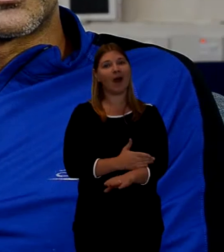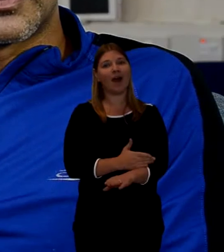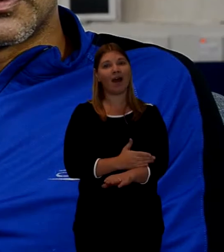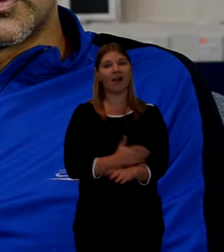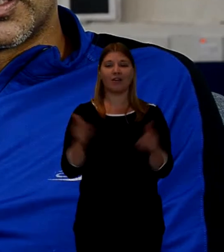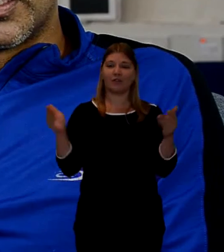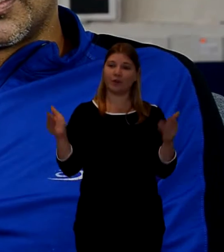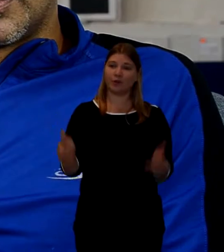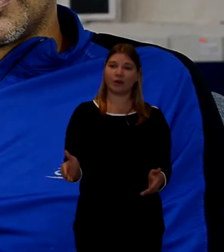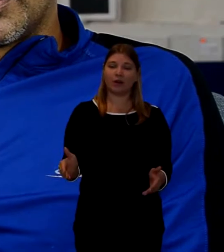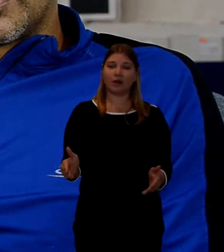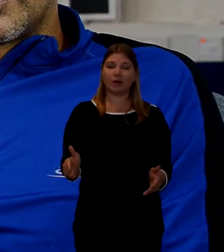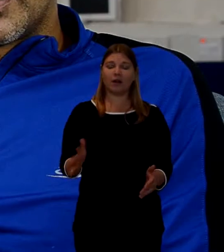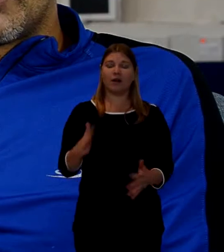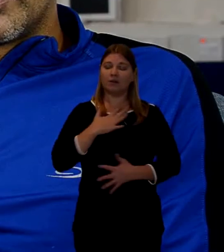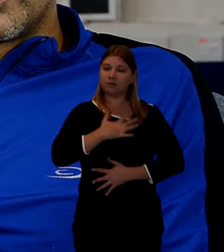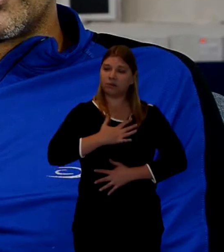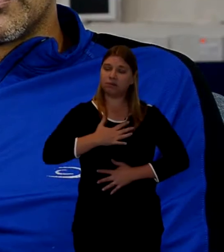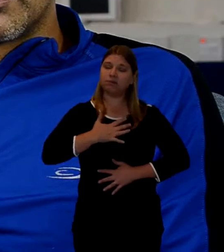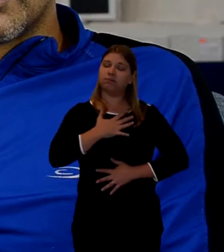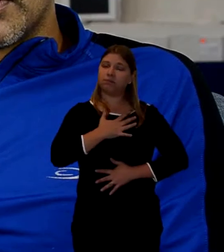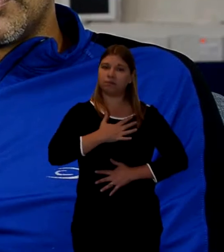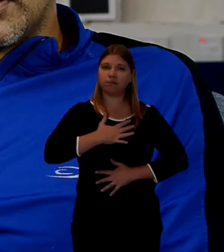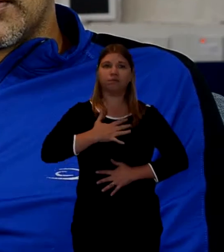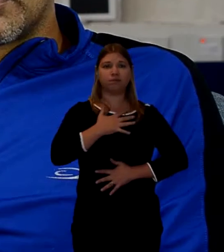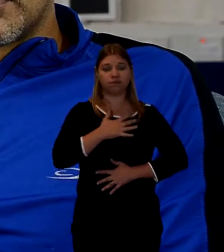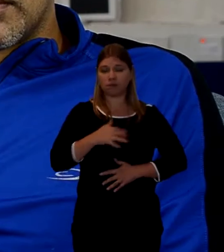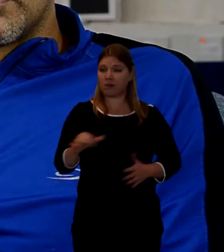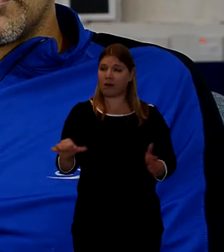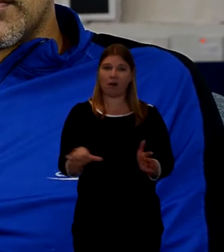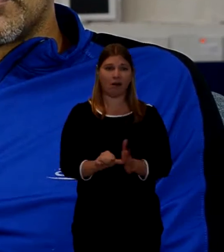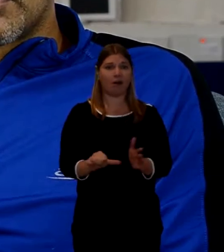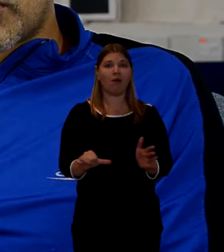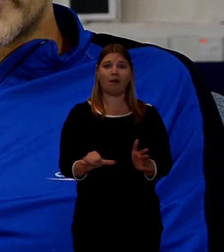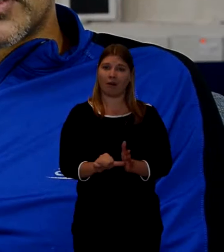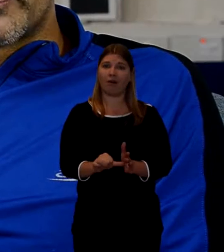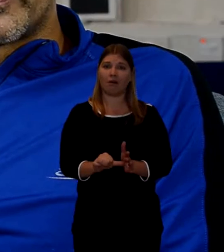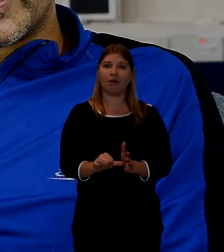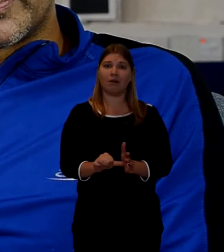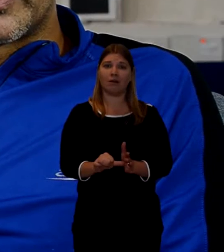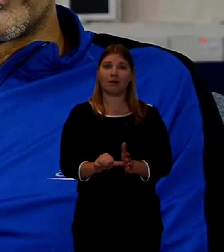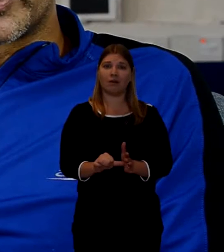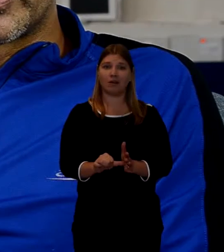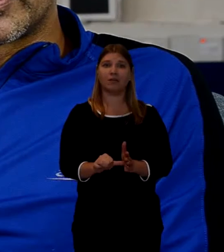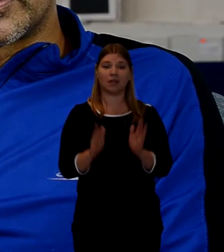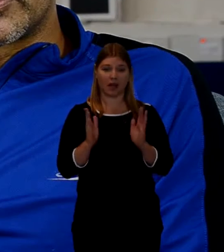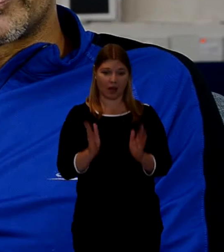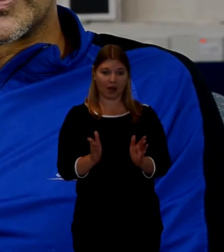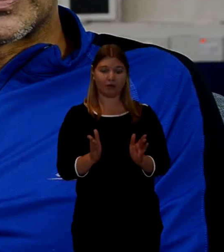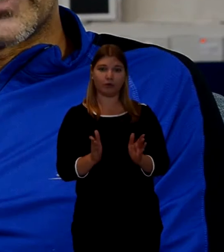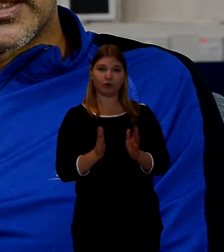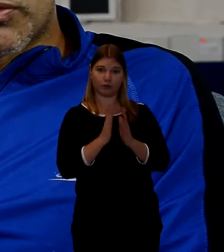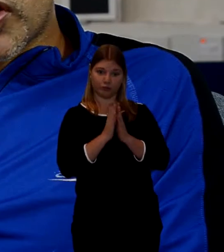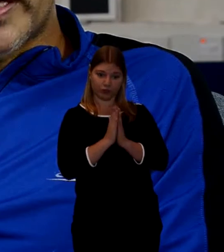so... That was, you know, quite tough really because there's specific rites.